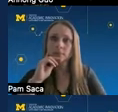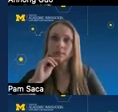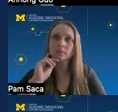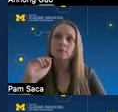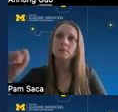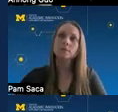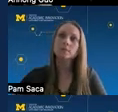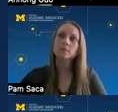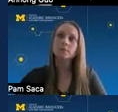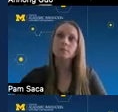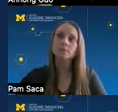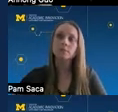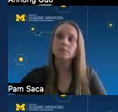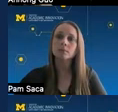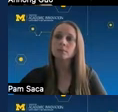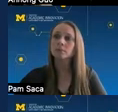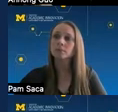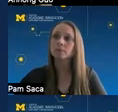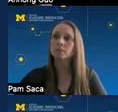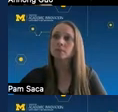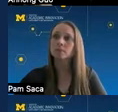uh certificate coordinator from the center for academic innovation